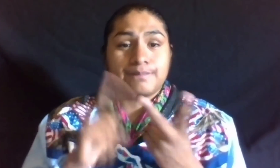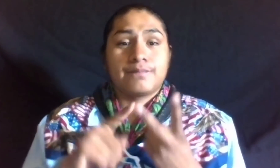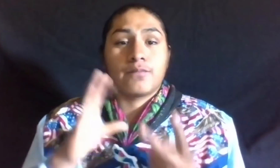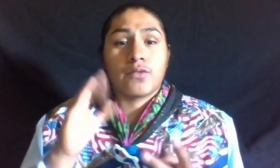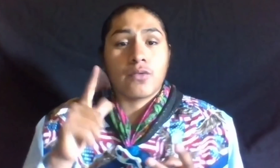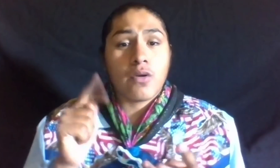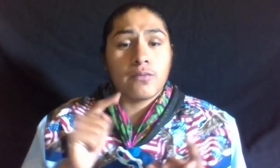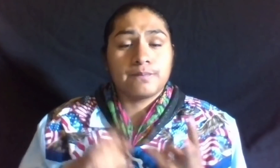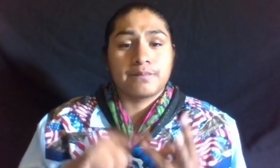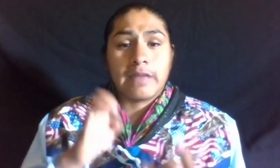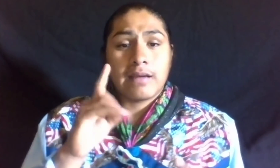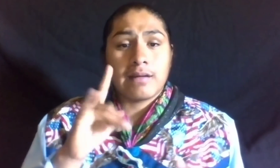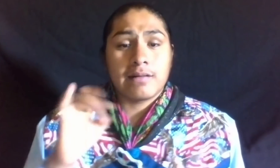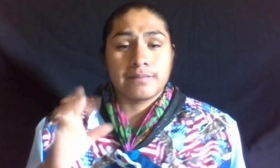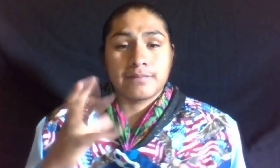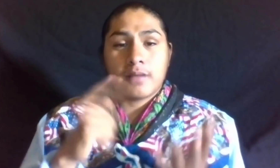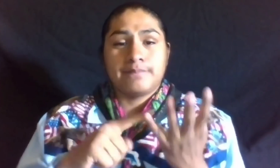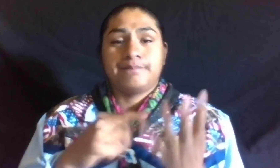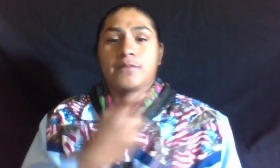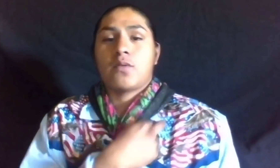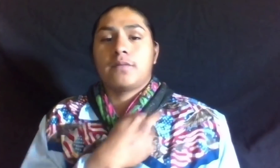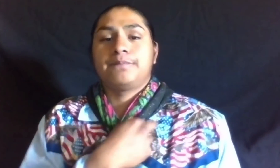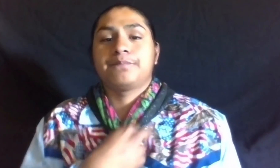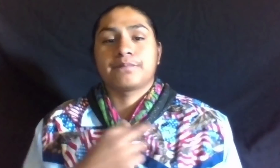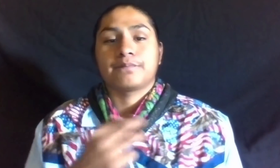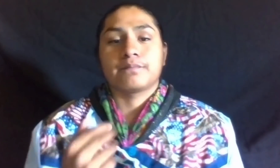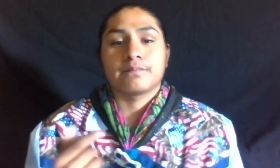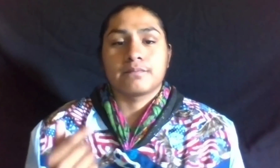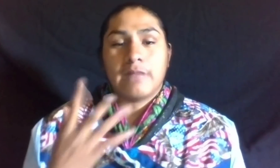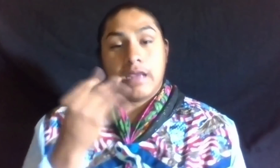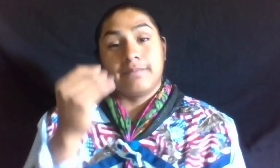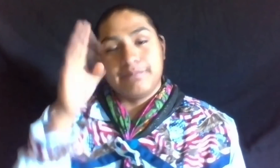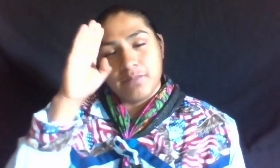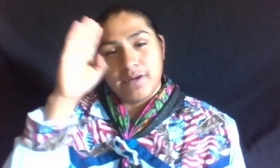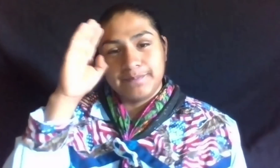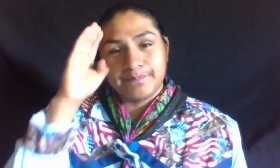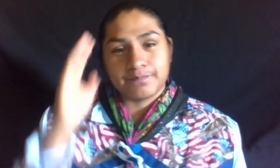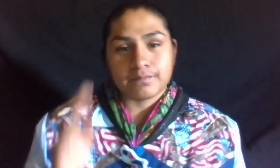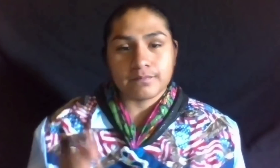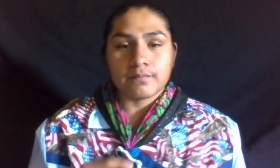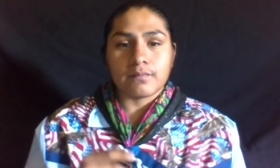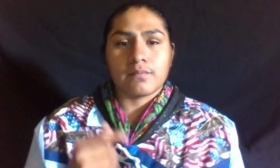EDDIE, ROLANDO AND BRYAN